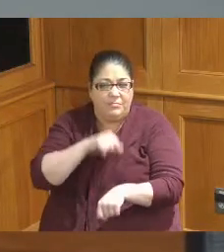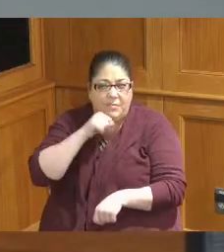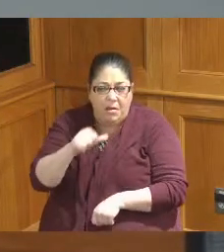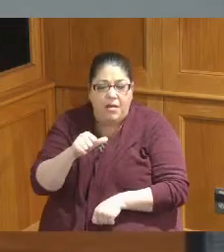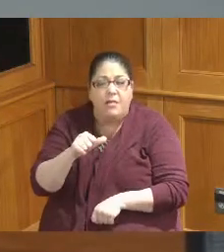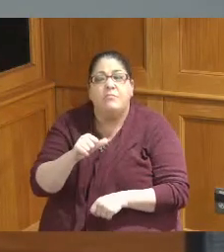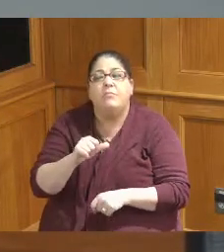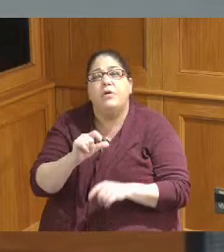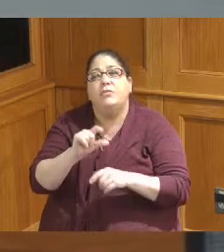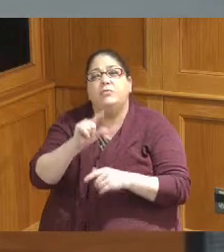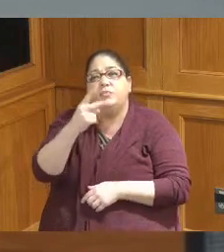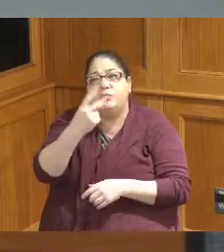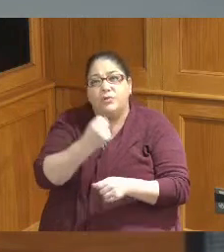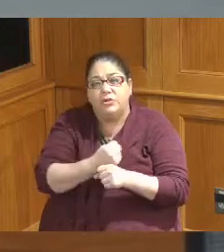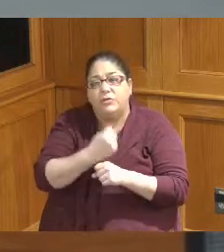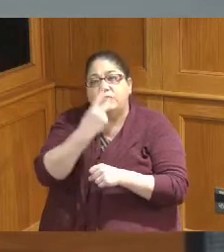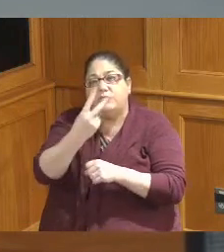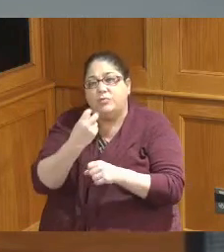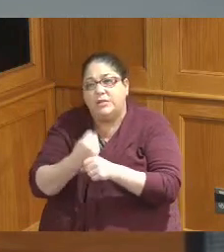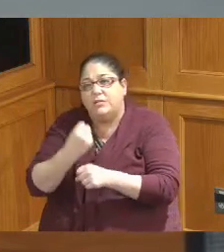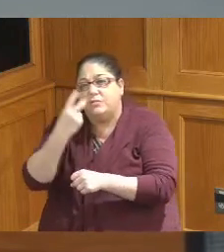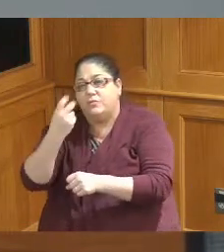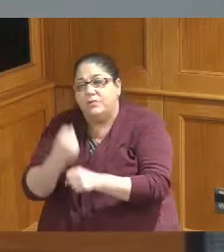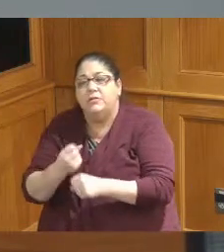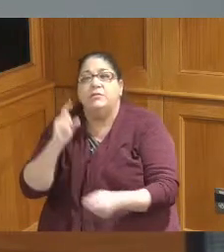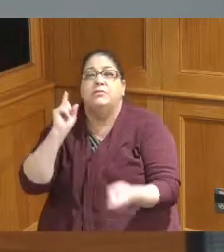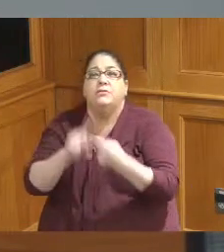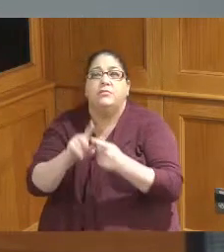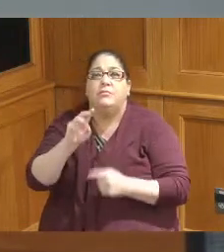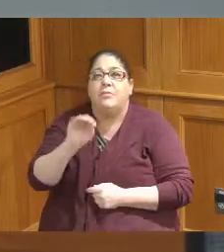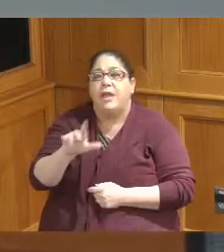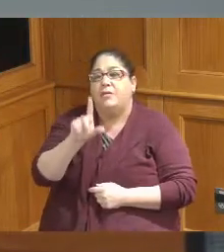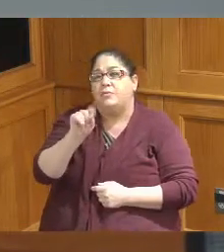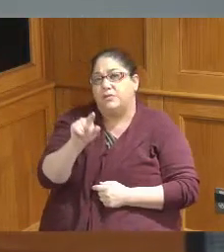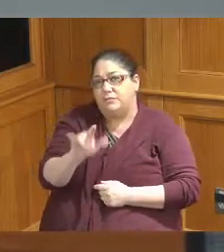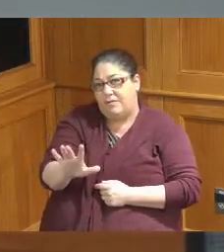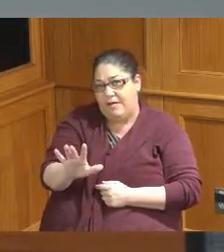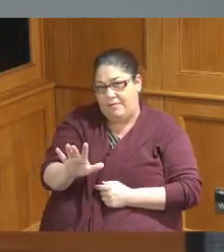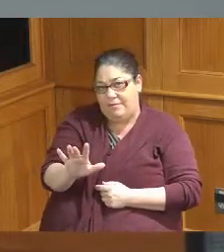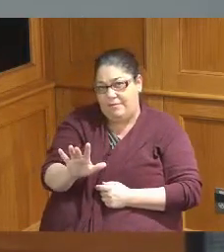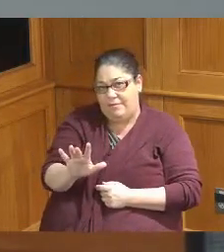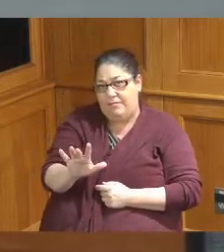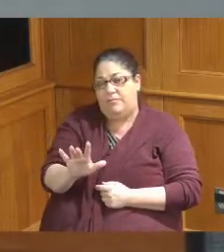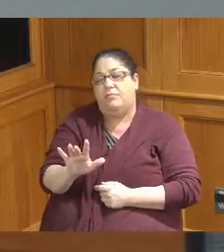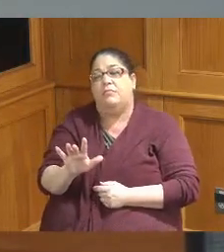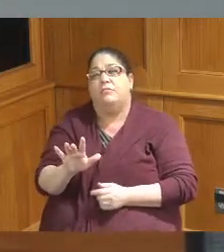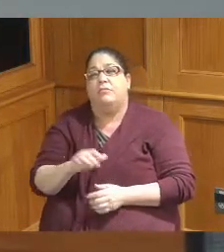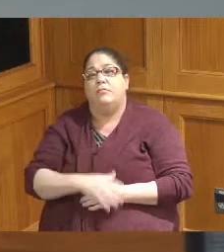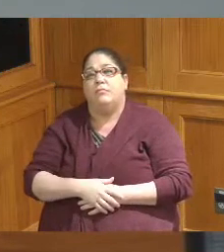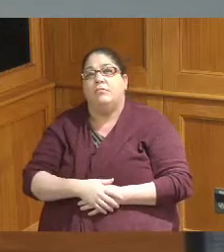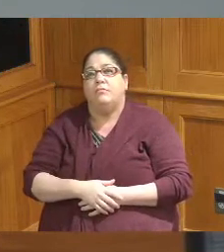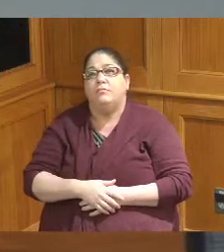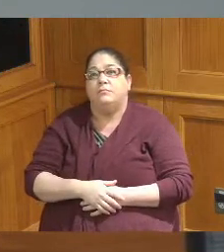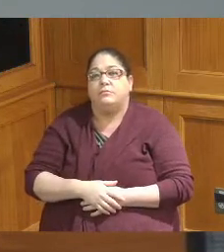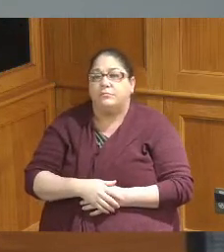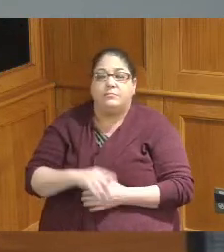these would be two-year notes through May of 2025 but the resolution does is really just extends